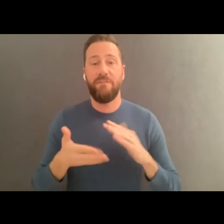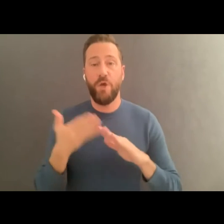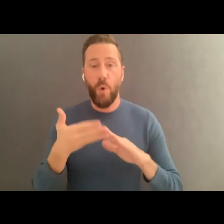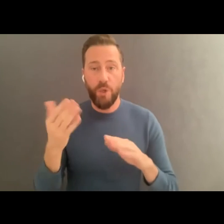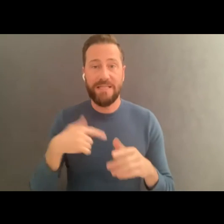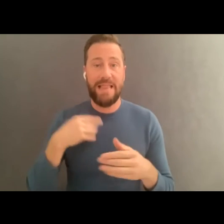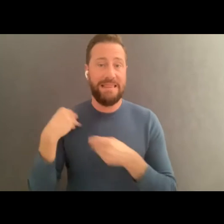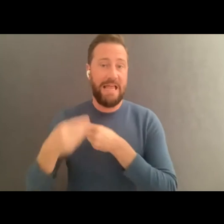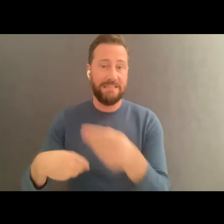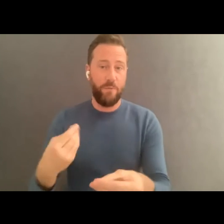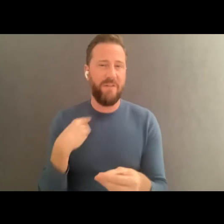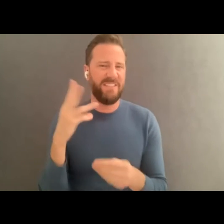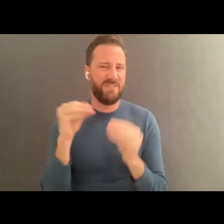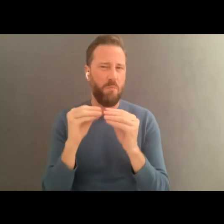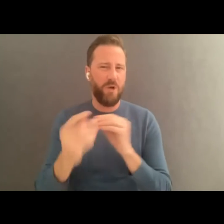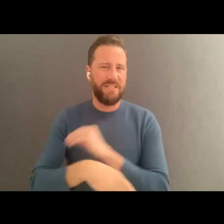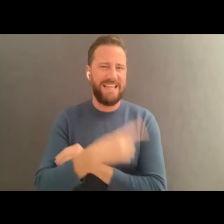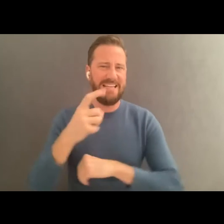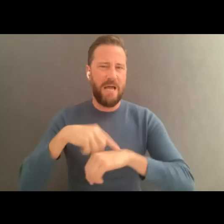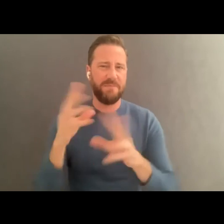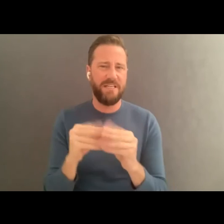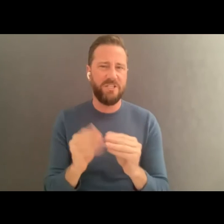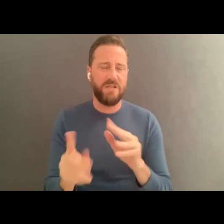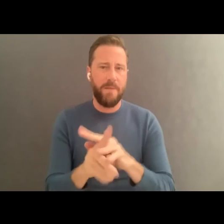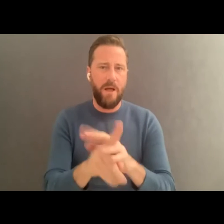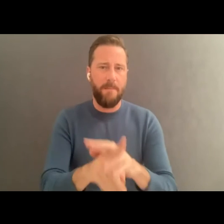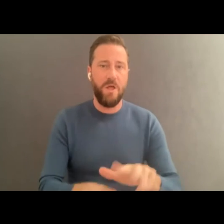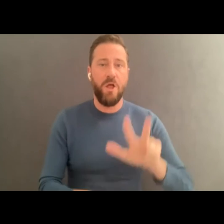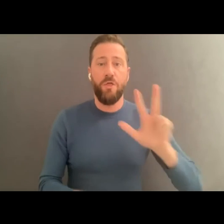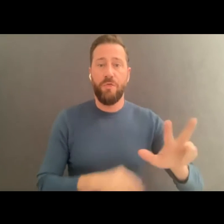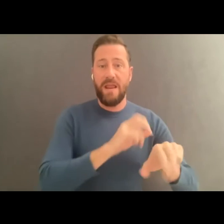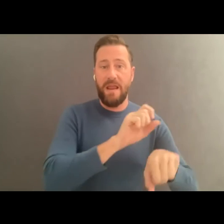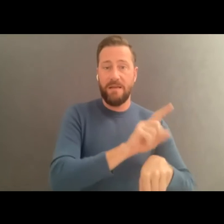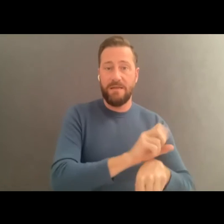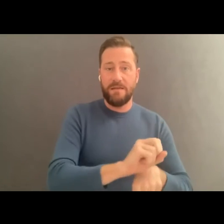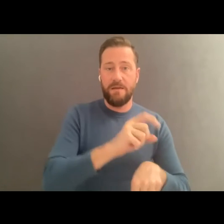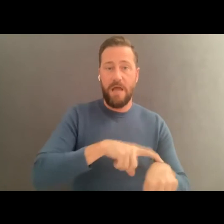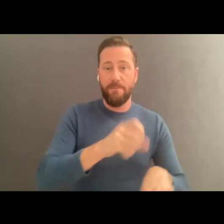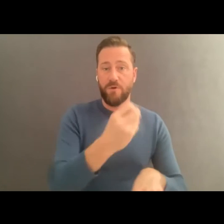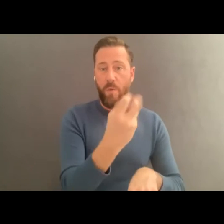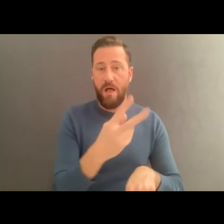coming up. Three are held at 12:00 p.m. and three more are held at 2:30 p.m.